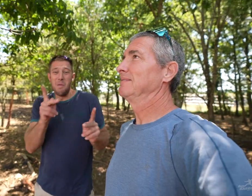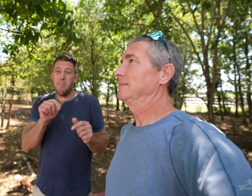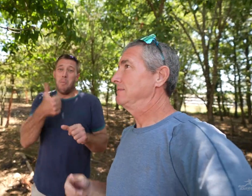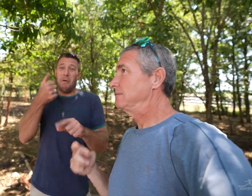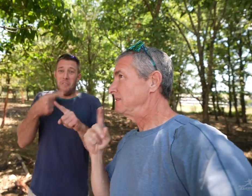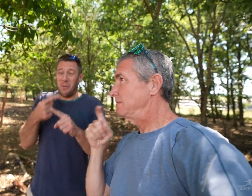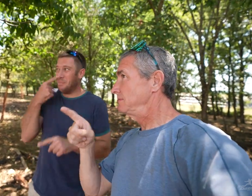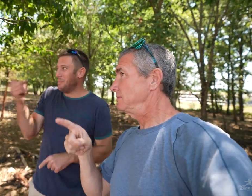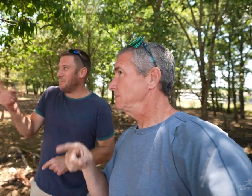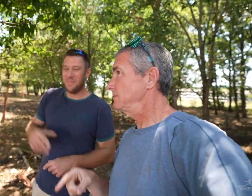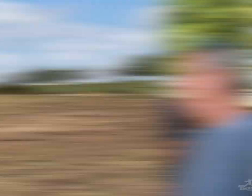There’s many like that one.